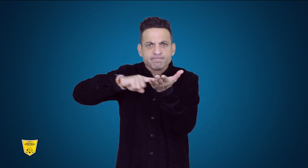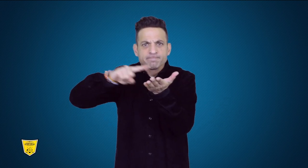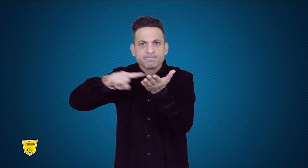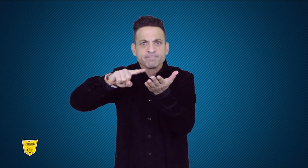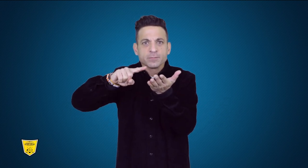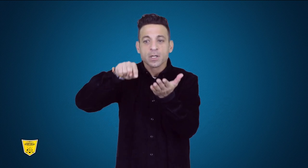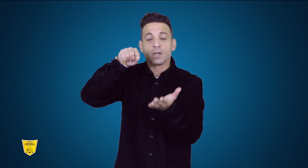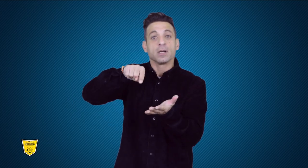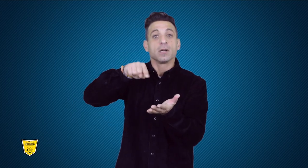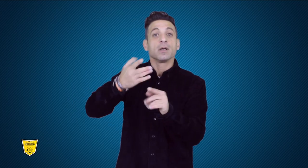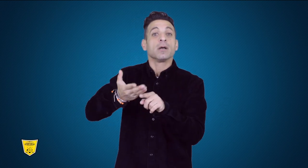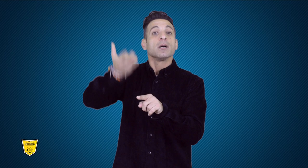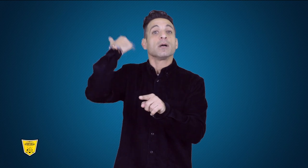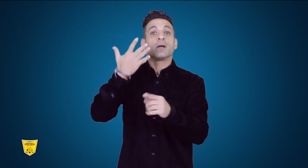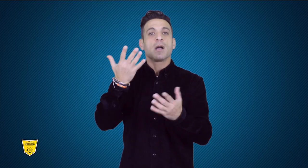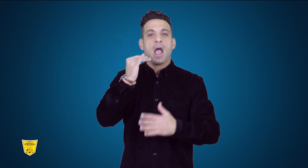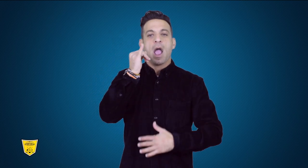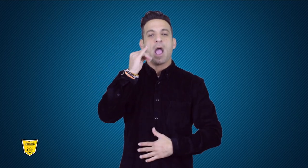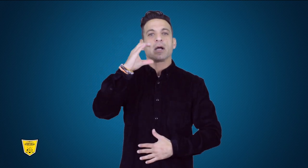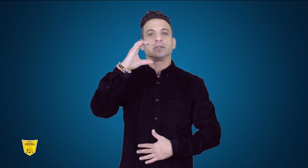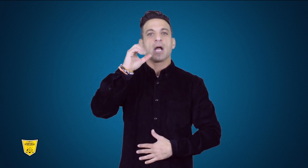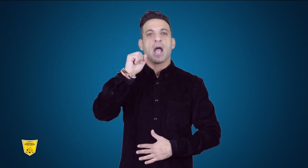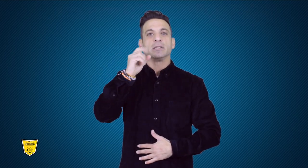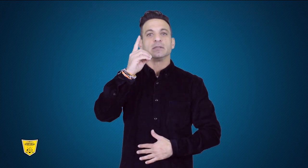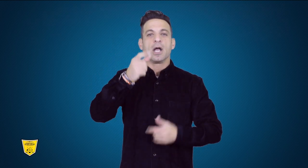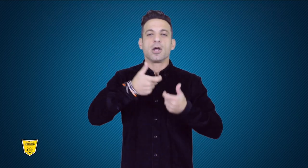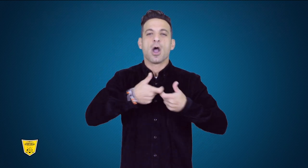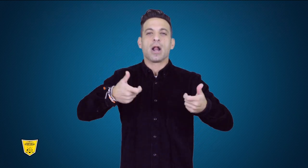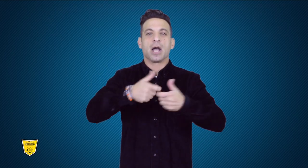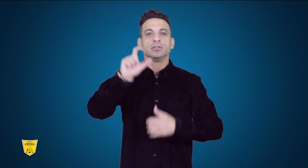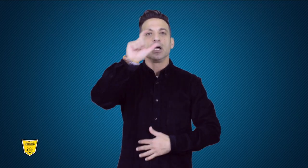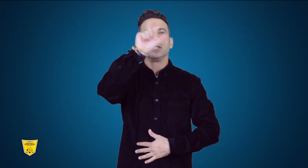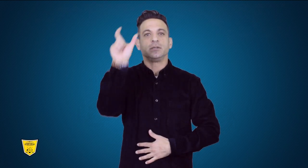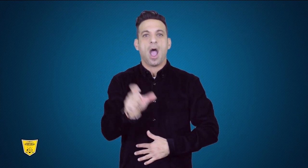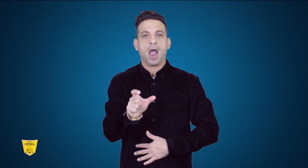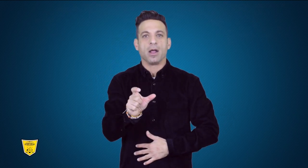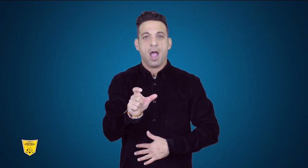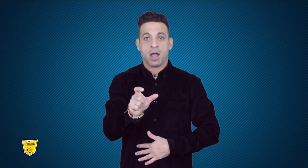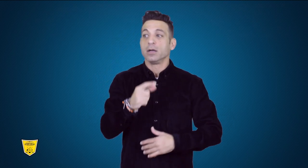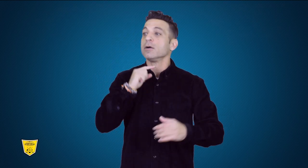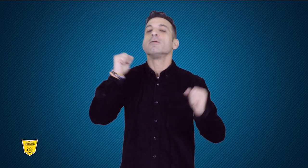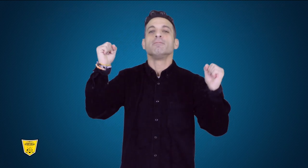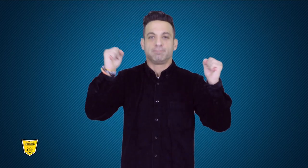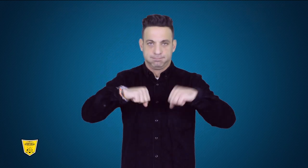to investigate issues since the last ICSD Congress in Italy,